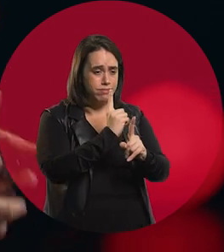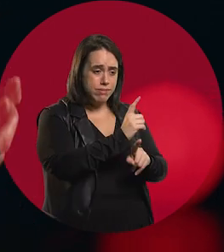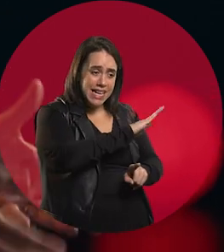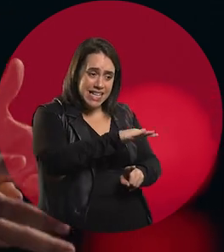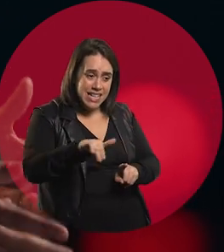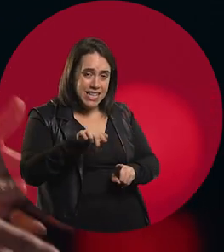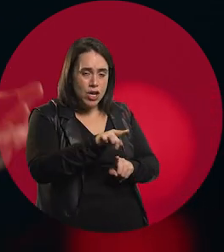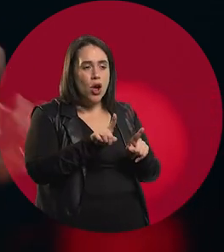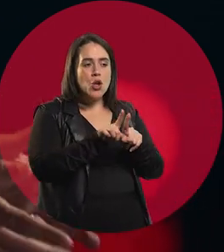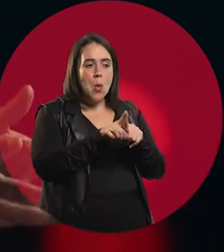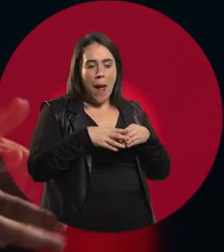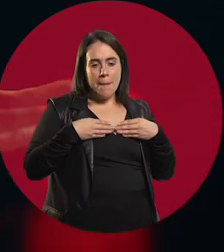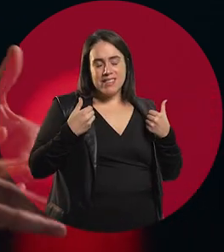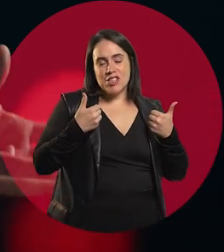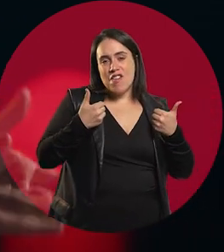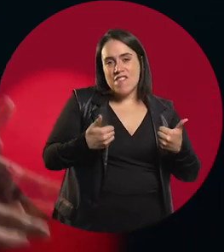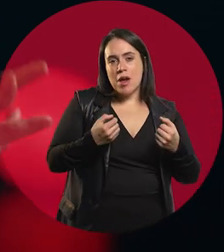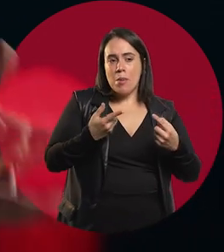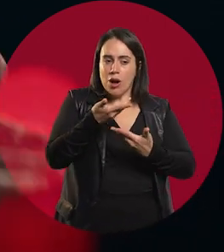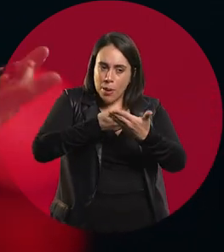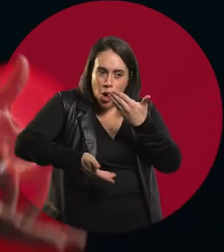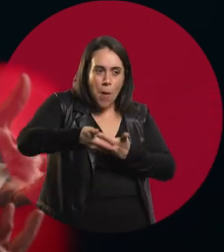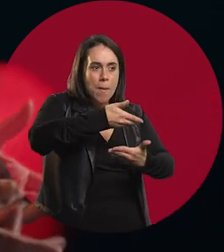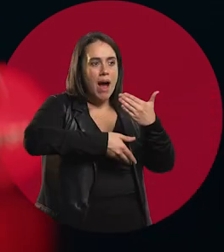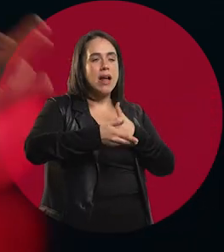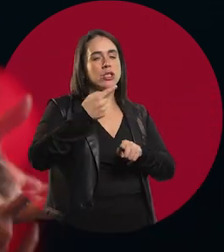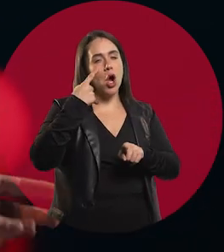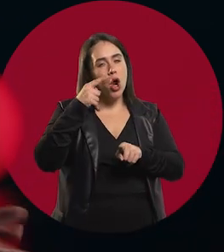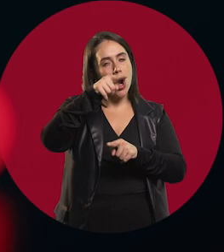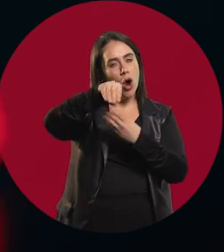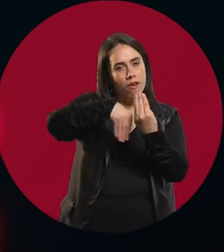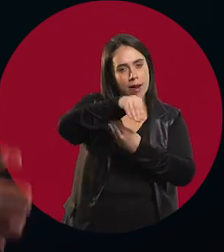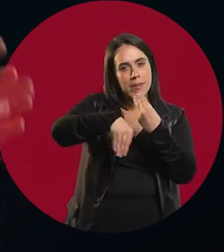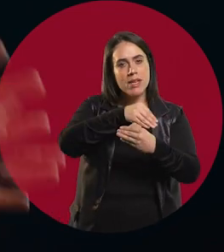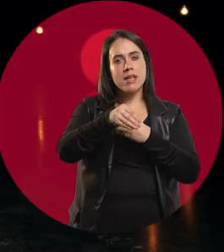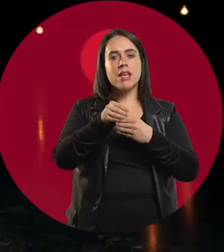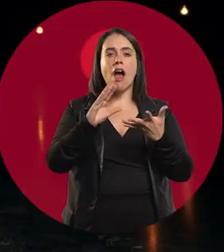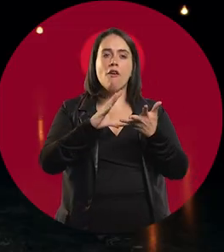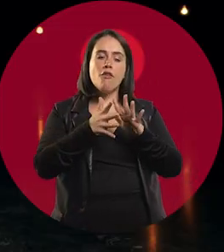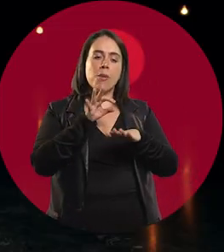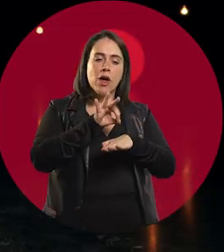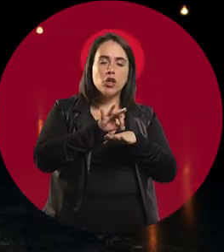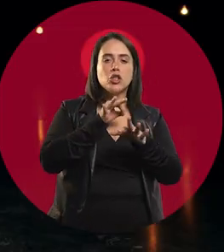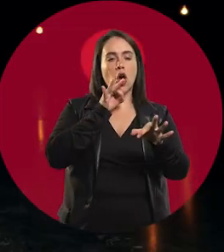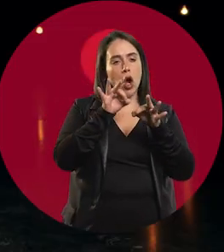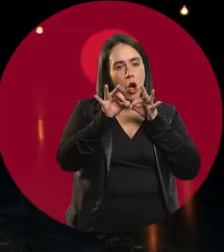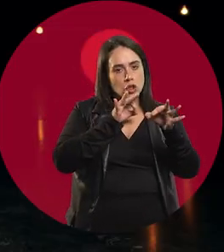are gratifying and they are a space for advice, practices,